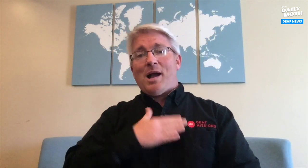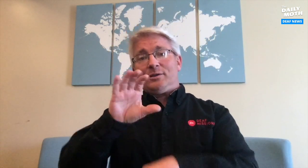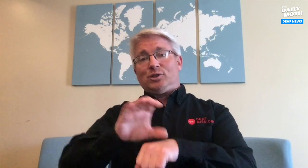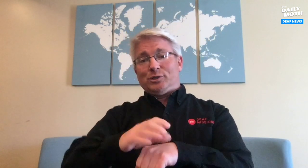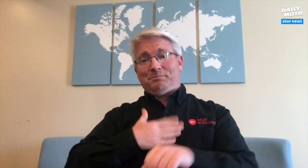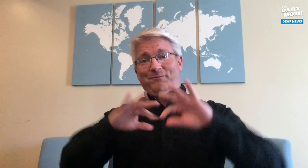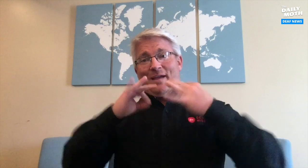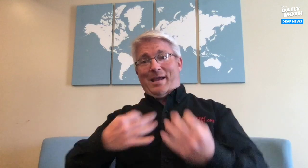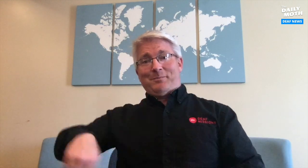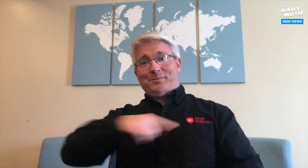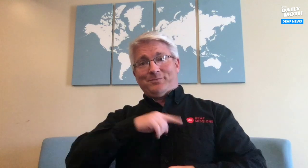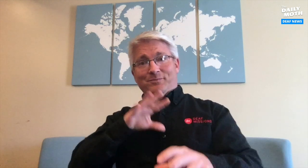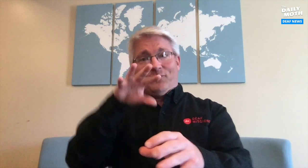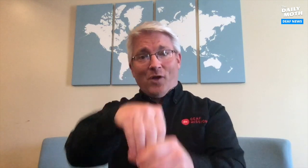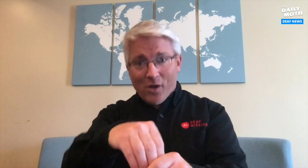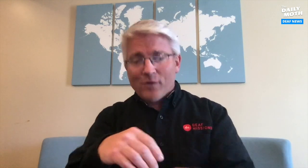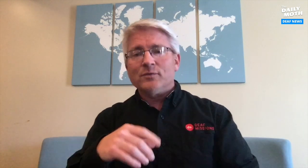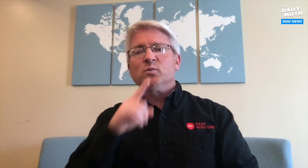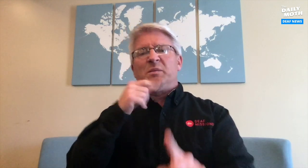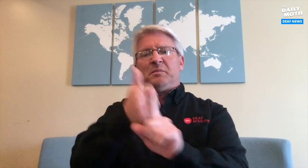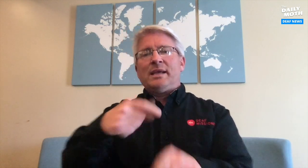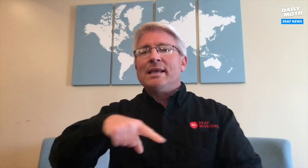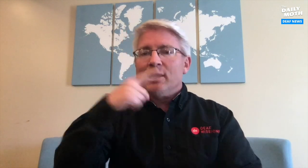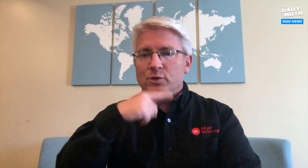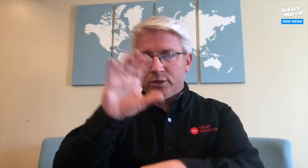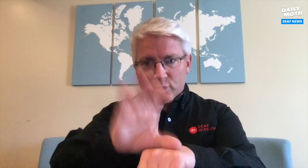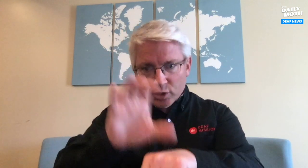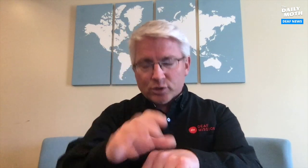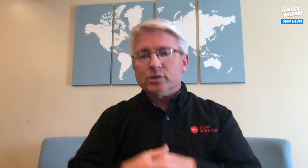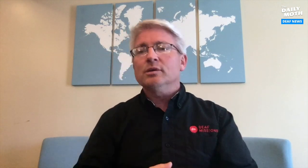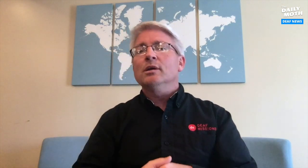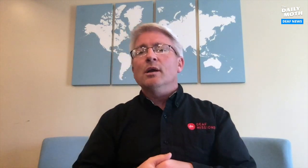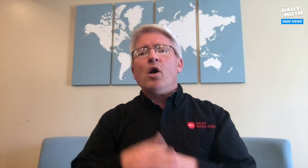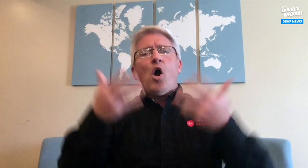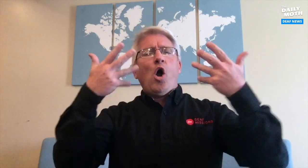My church that my family and I are a part of is a hearing church.